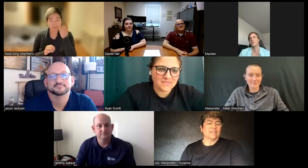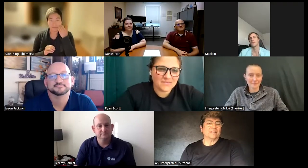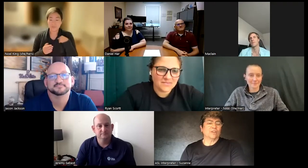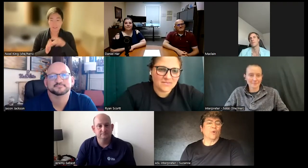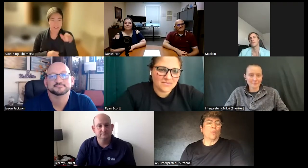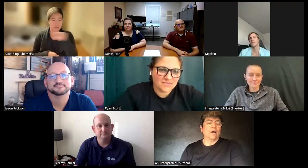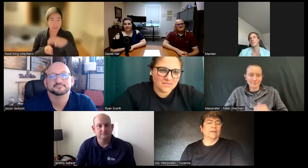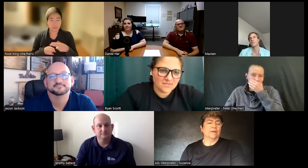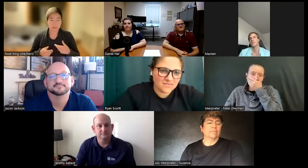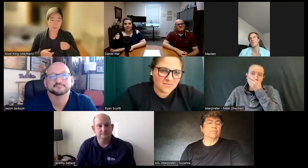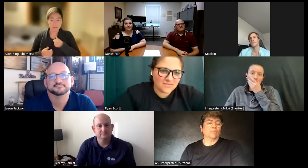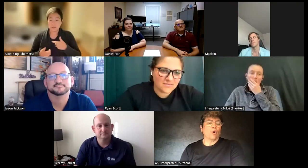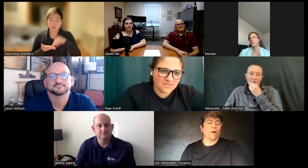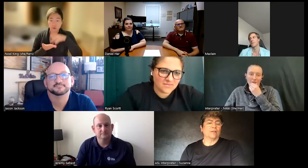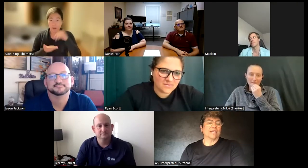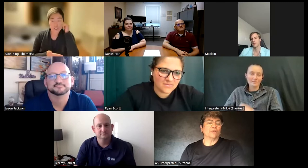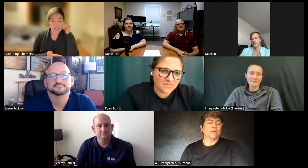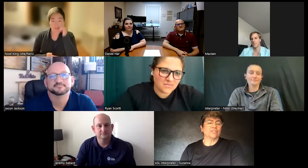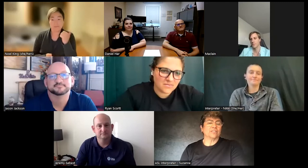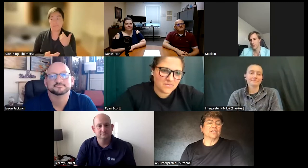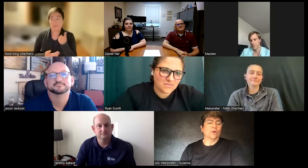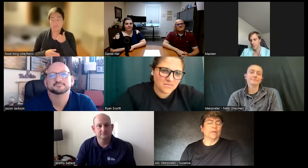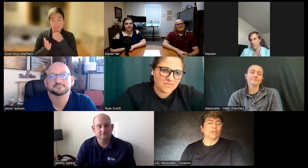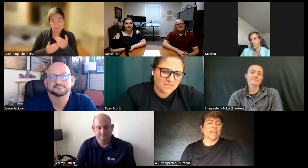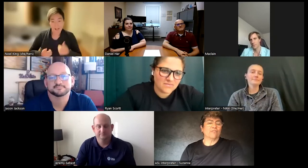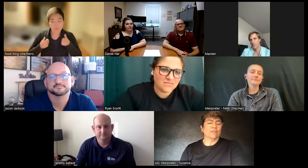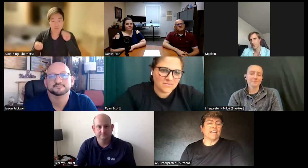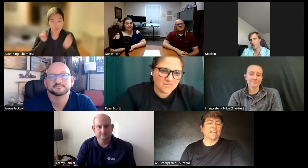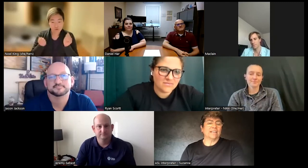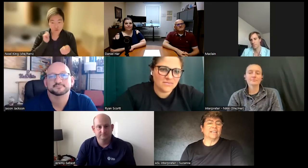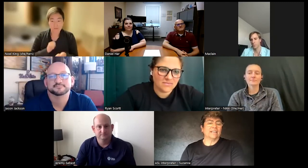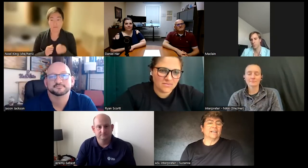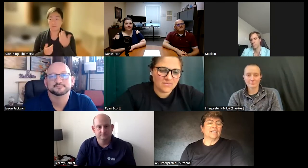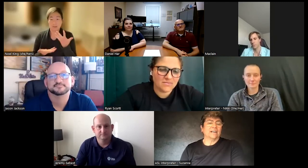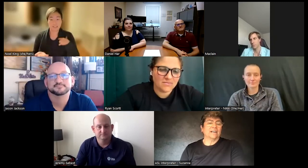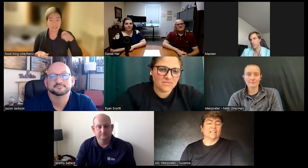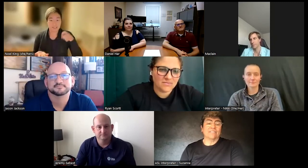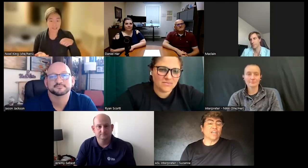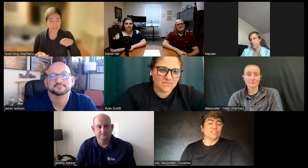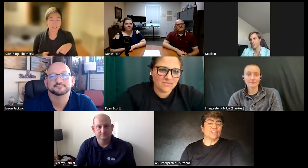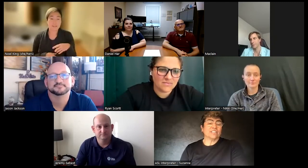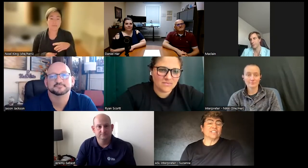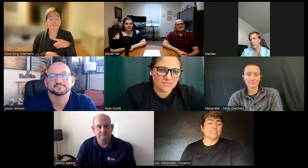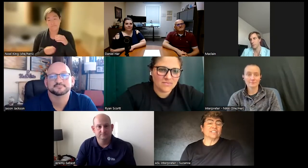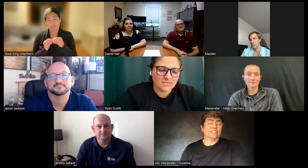no one role model like you mentioned we learn Every Day Life Changes you know we